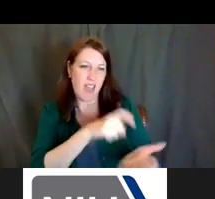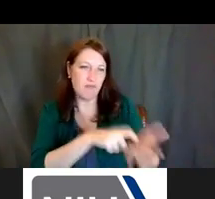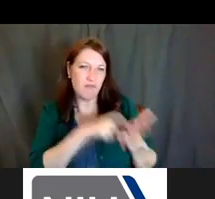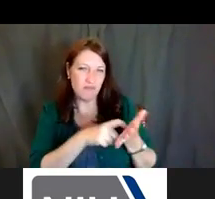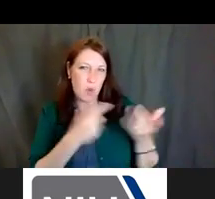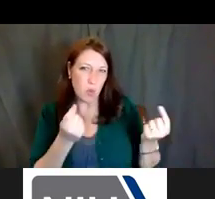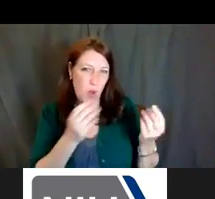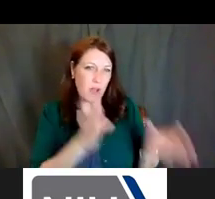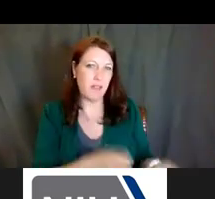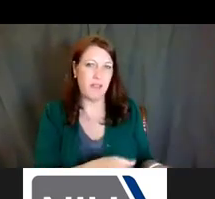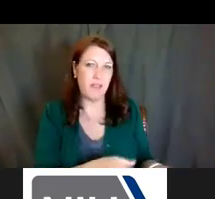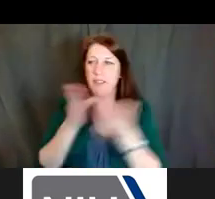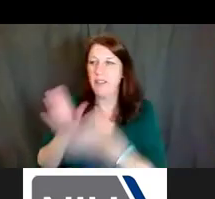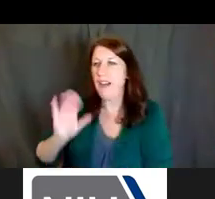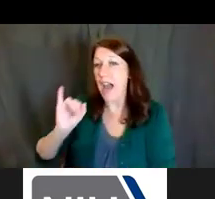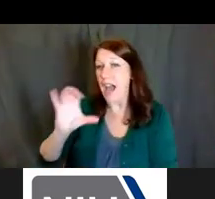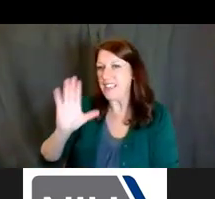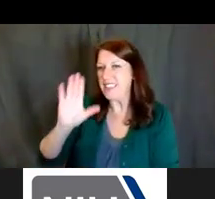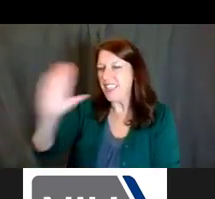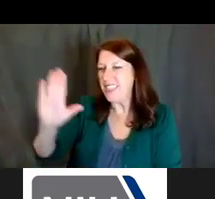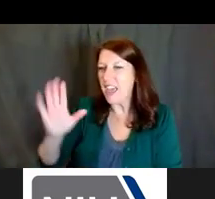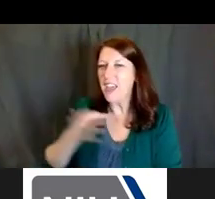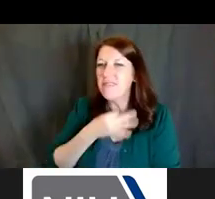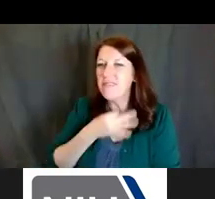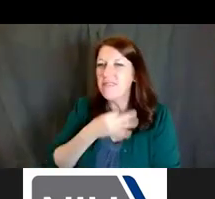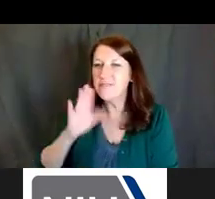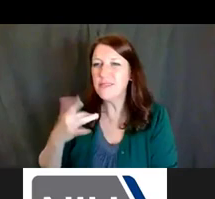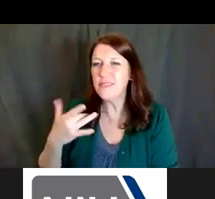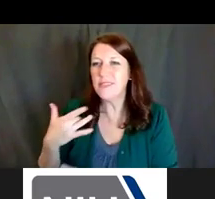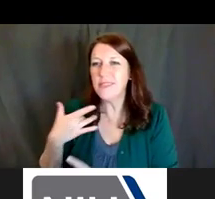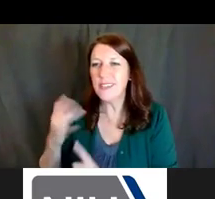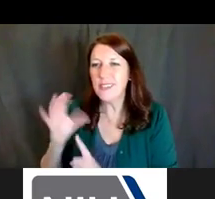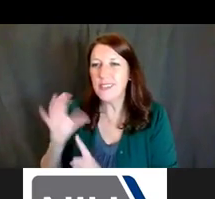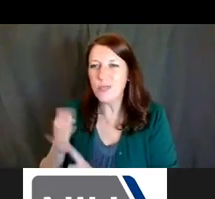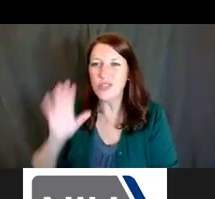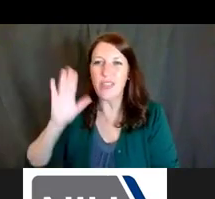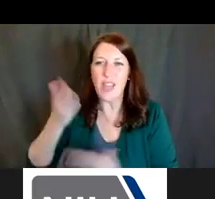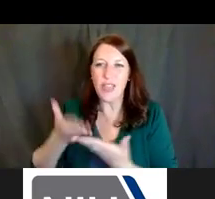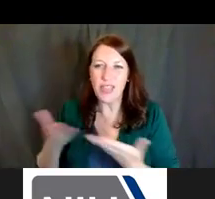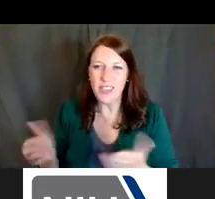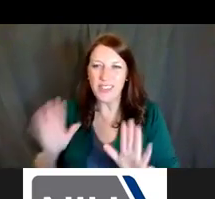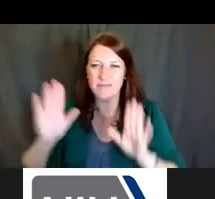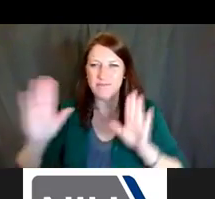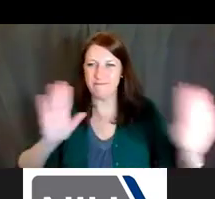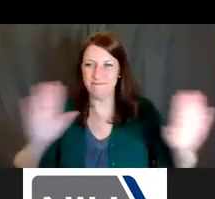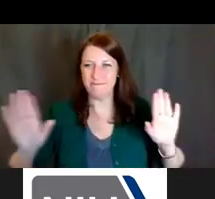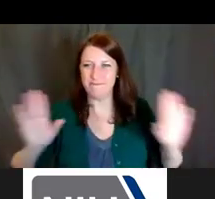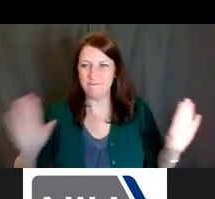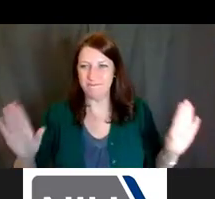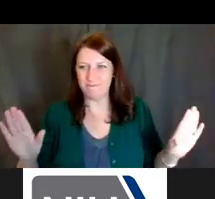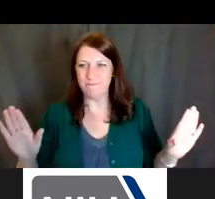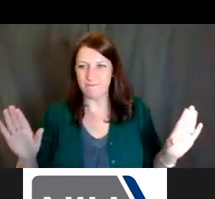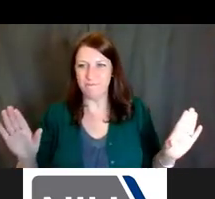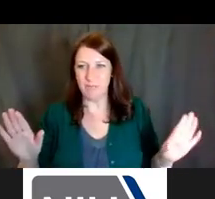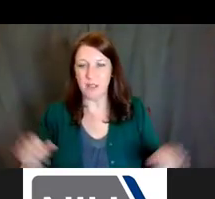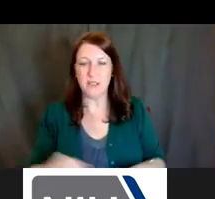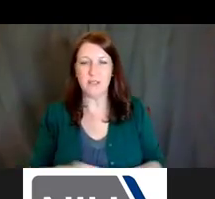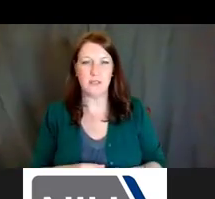that they feel might be the best match or candidate for the mechanism that they're seeking to find.